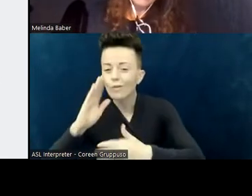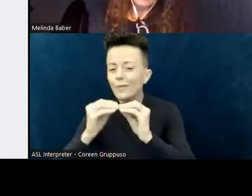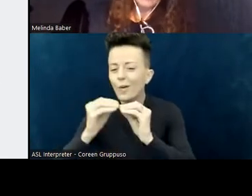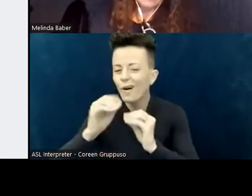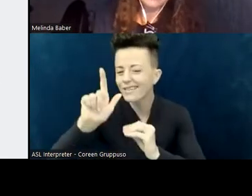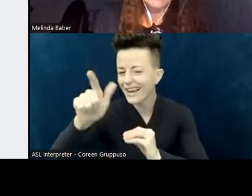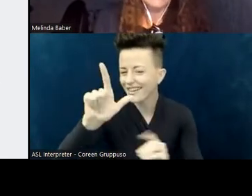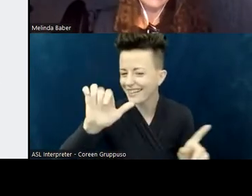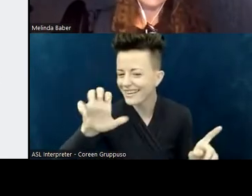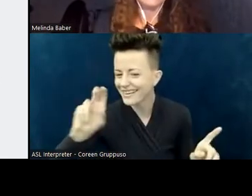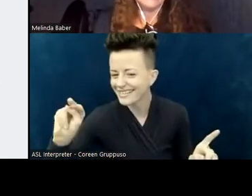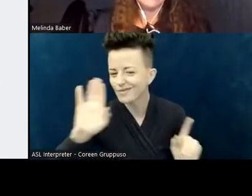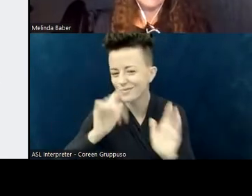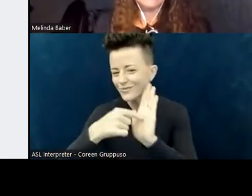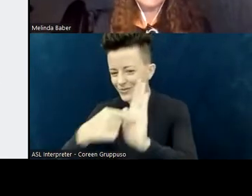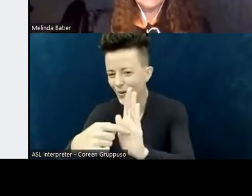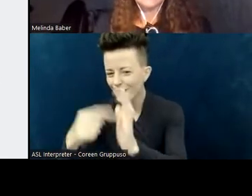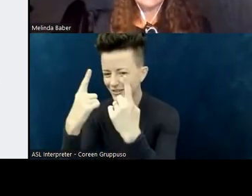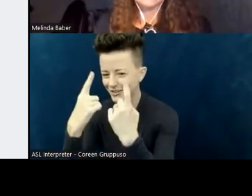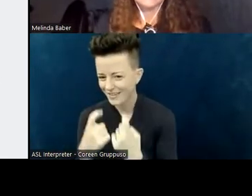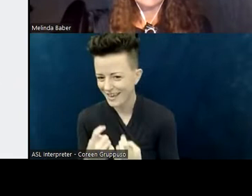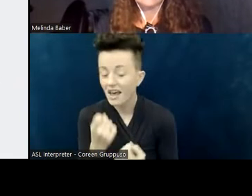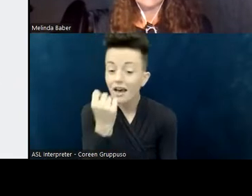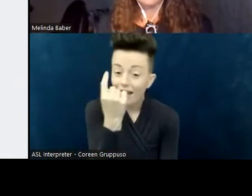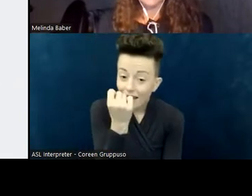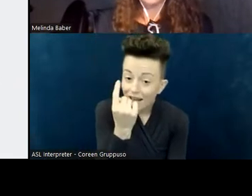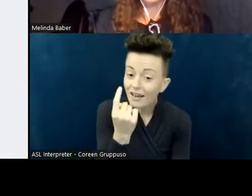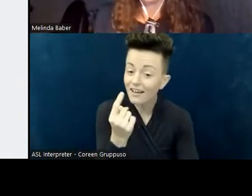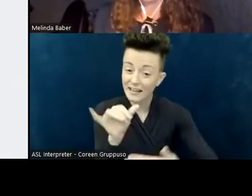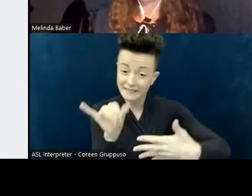...My part is to take a look at the advantages